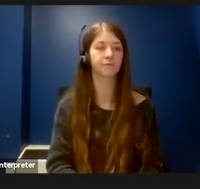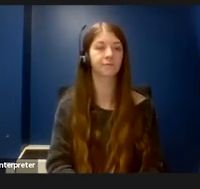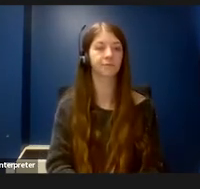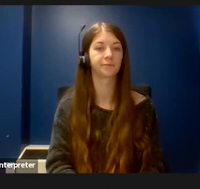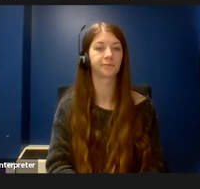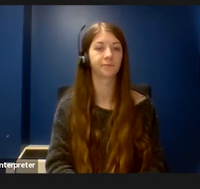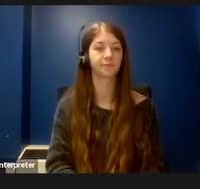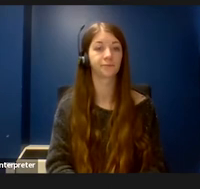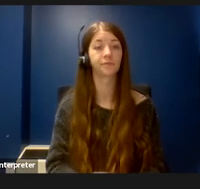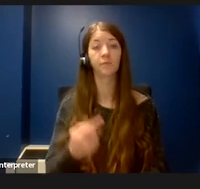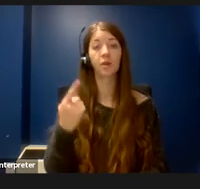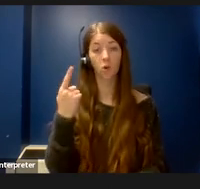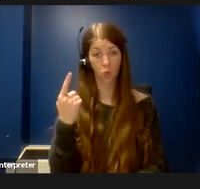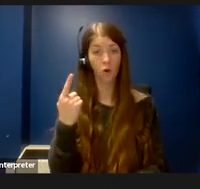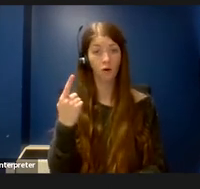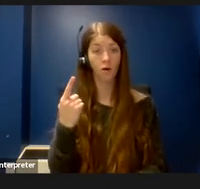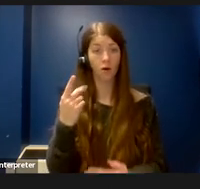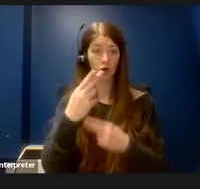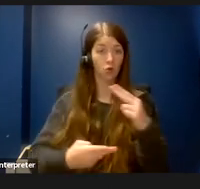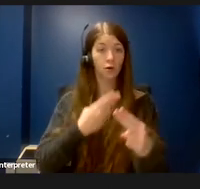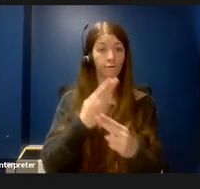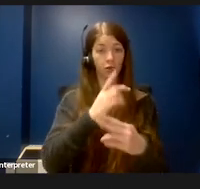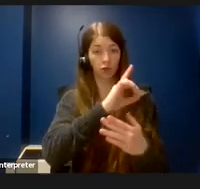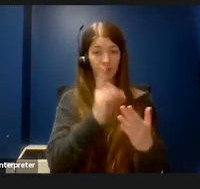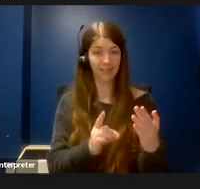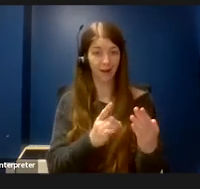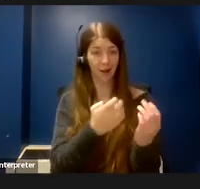One piece of universally designed equipment that I benefited from